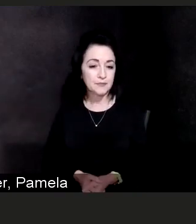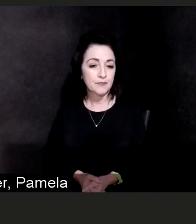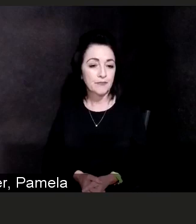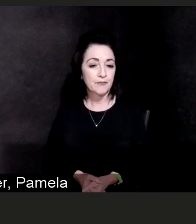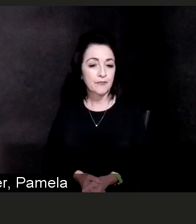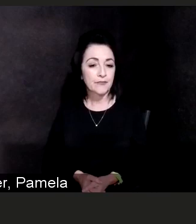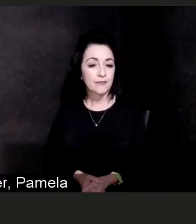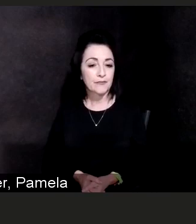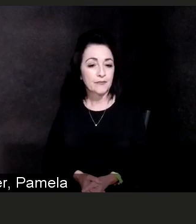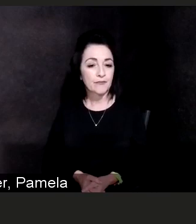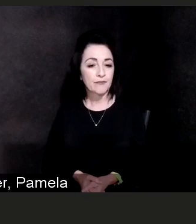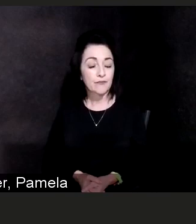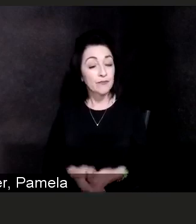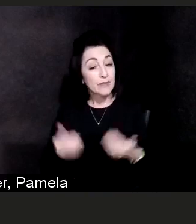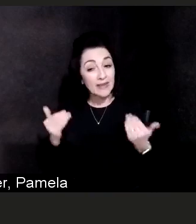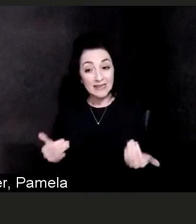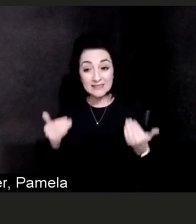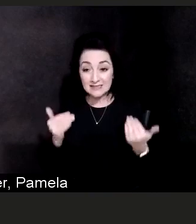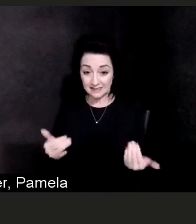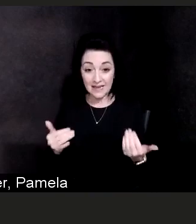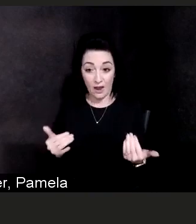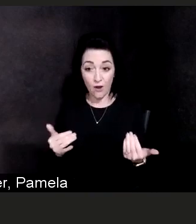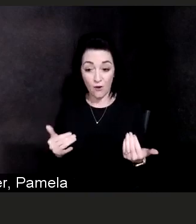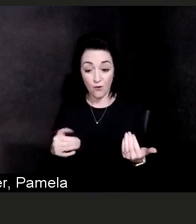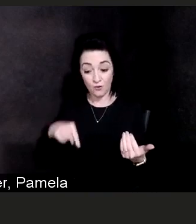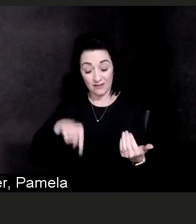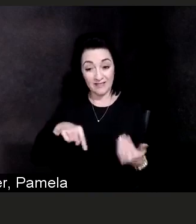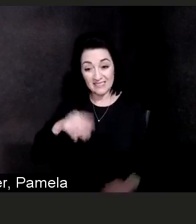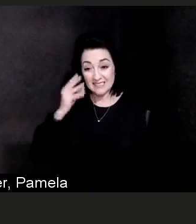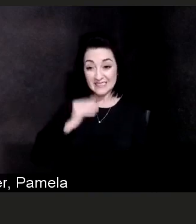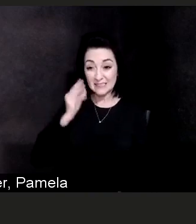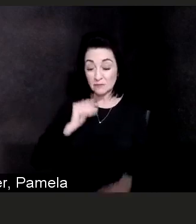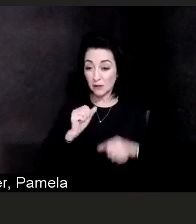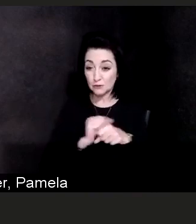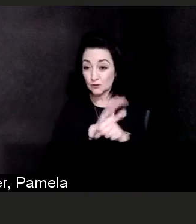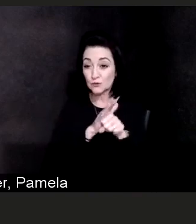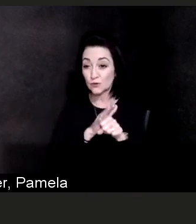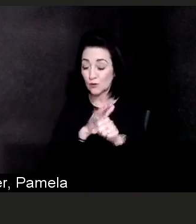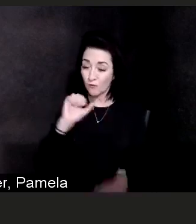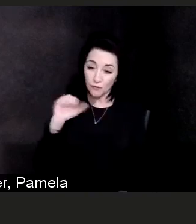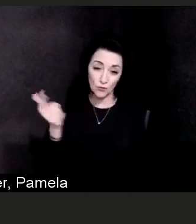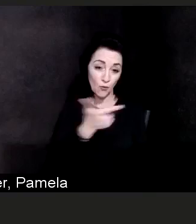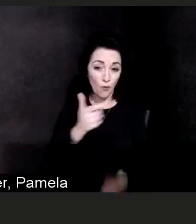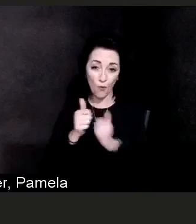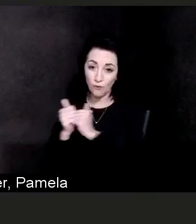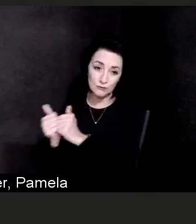We are all in this together, and like I alluded to before, here we are a year out